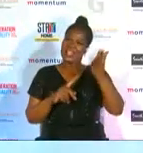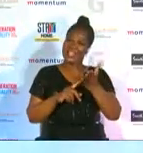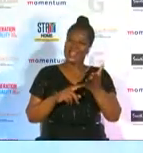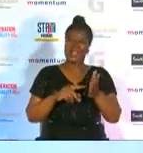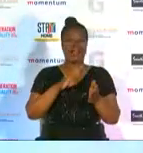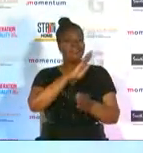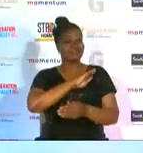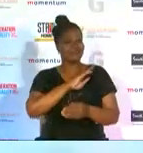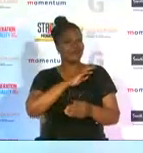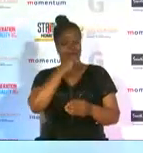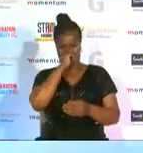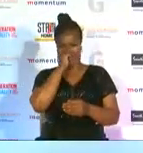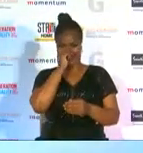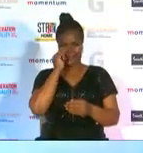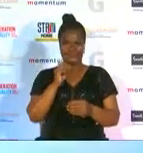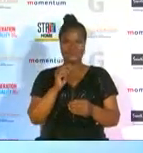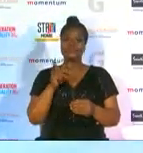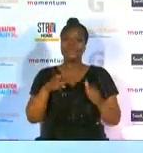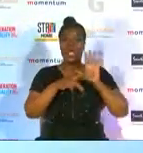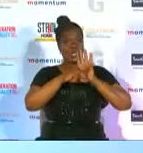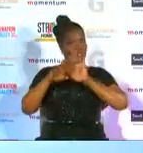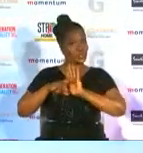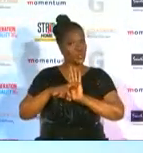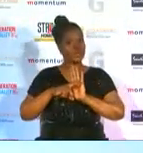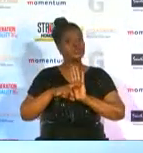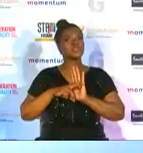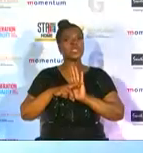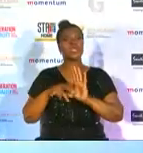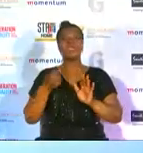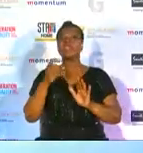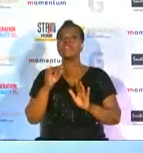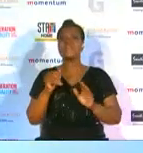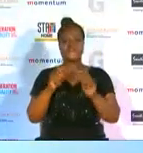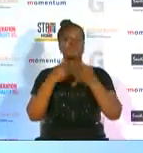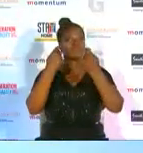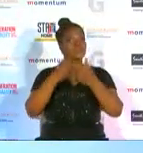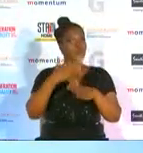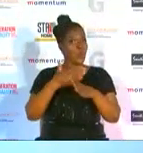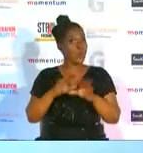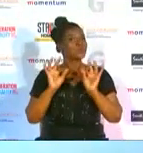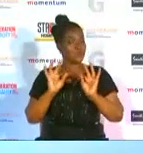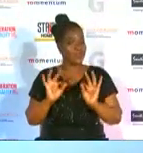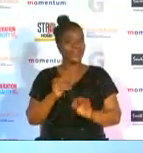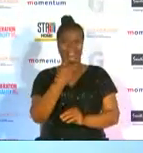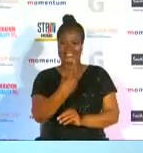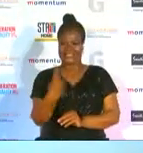of the staff it shows that you know if the team does well then individuals get rewarded and i'm just blessed that i'm one of